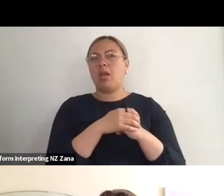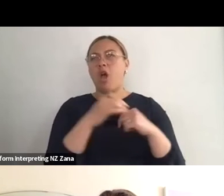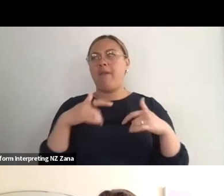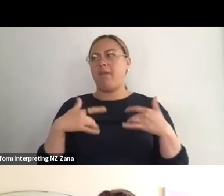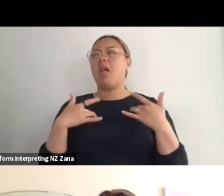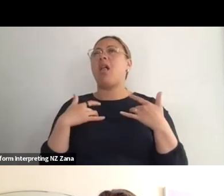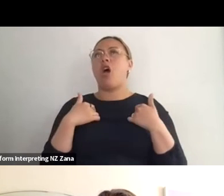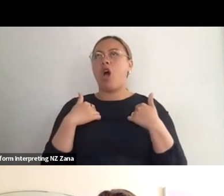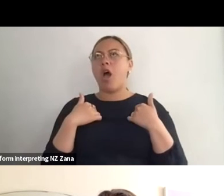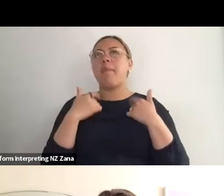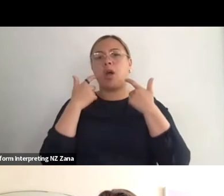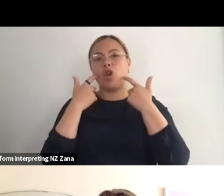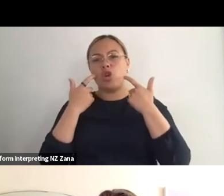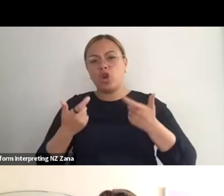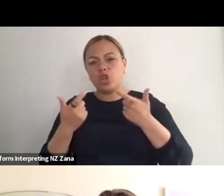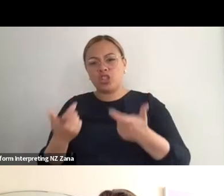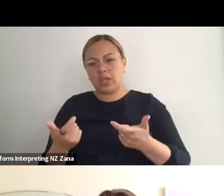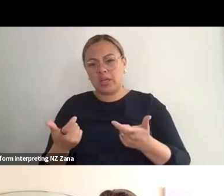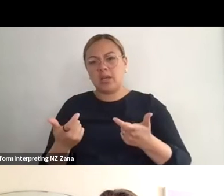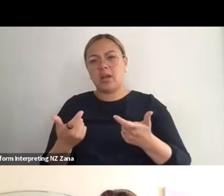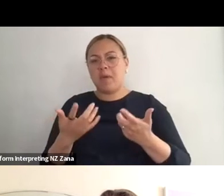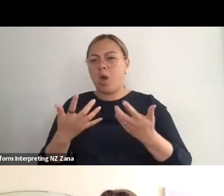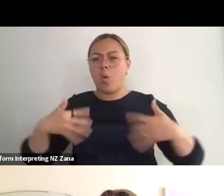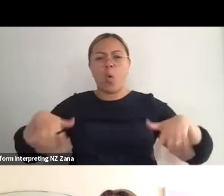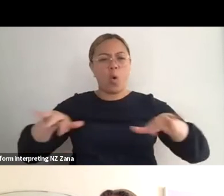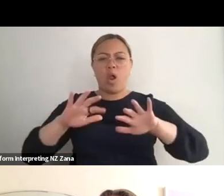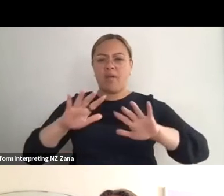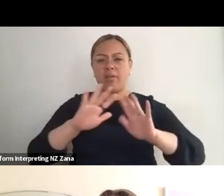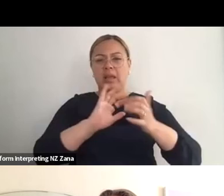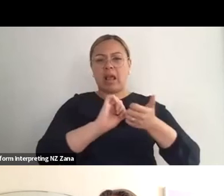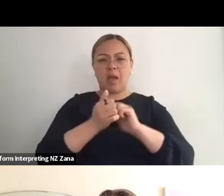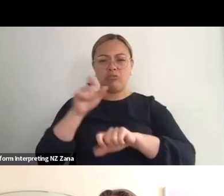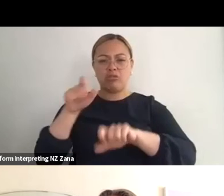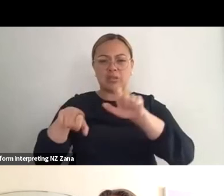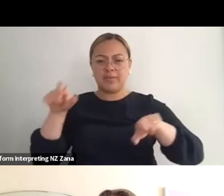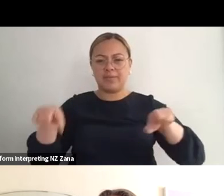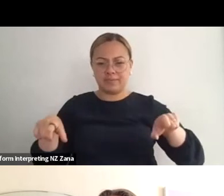all of the collaborators that I'm fortunate to work with, you know, I feel nurtured by the fact